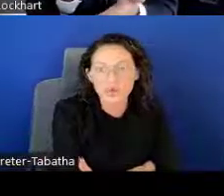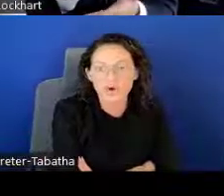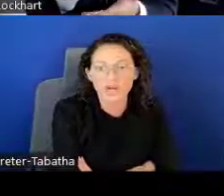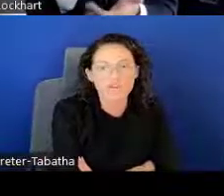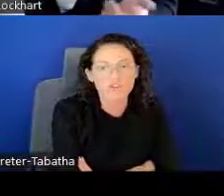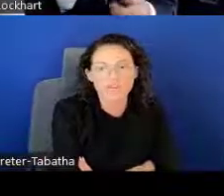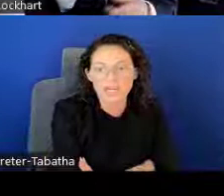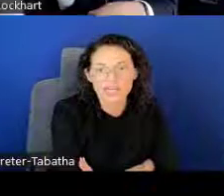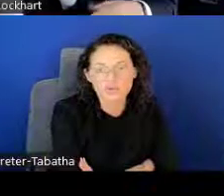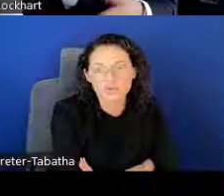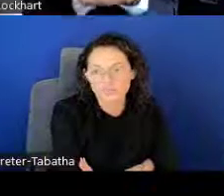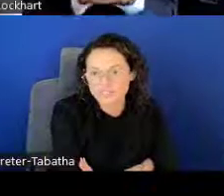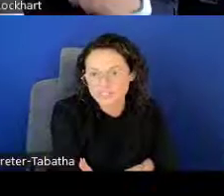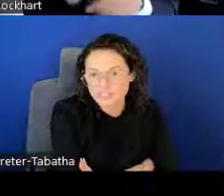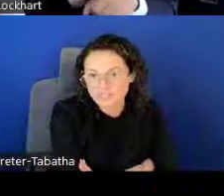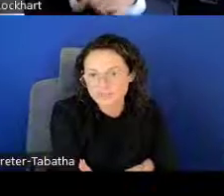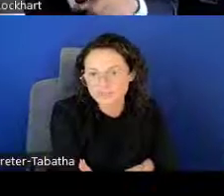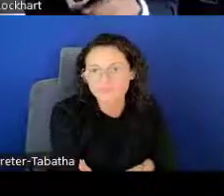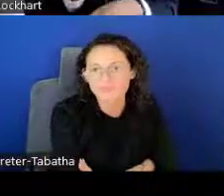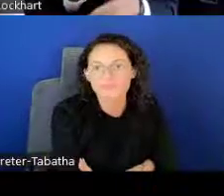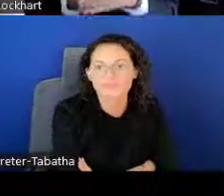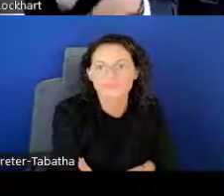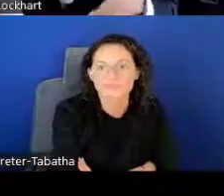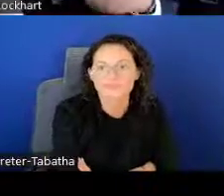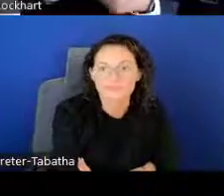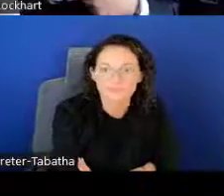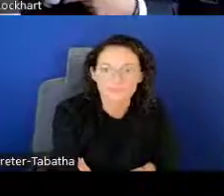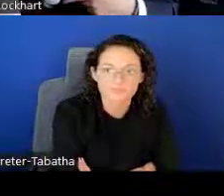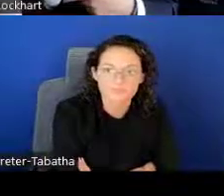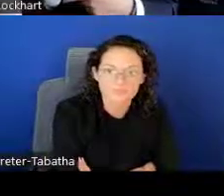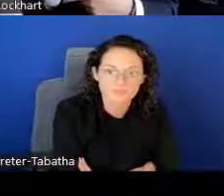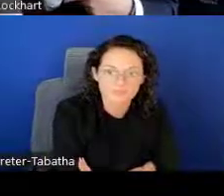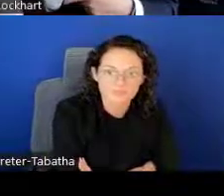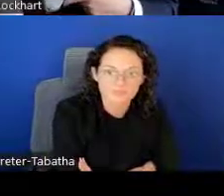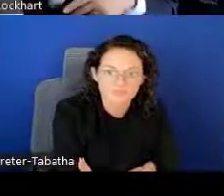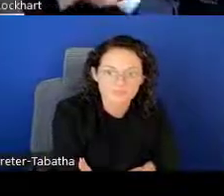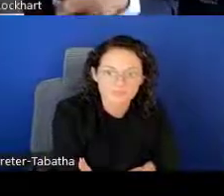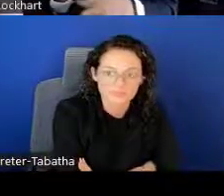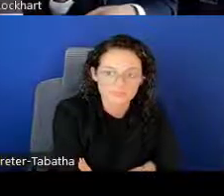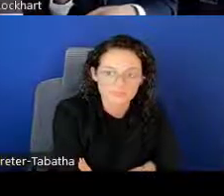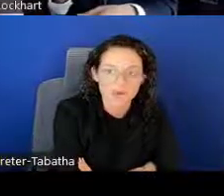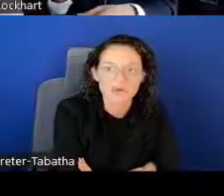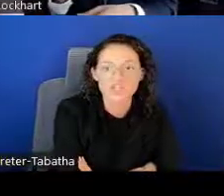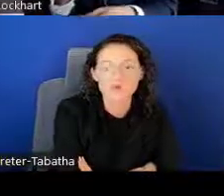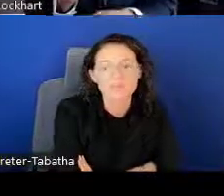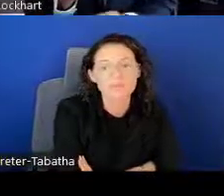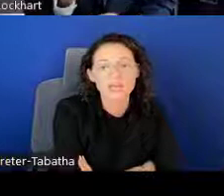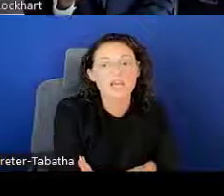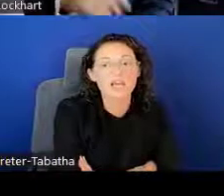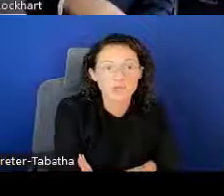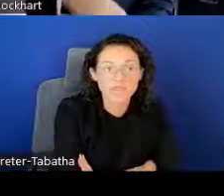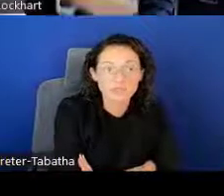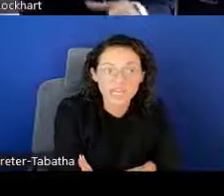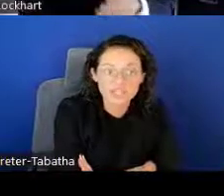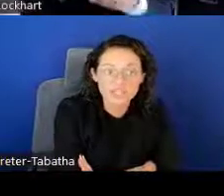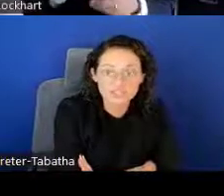or an accredited university. Also can be a commercial lender.